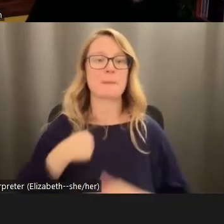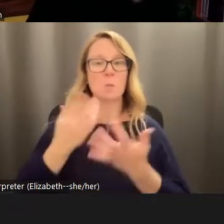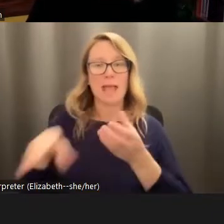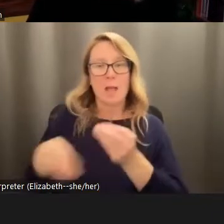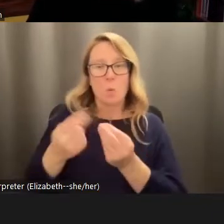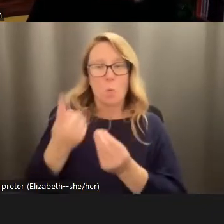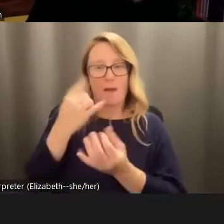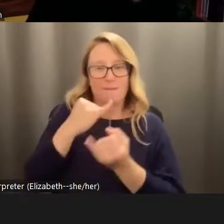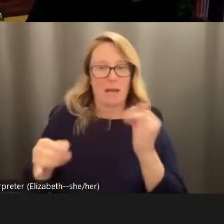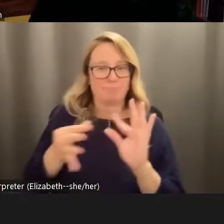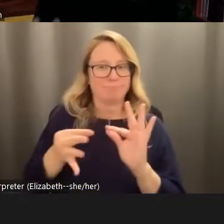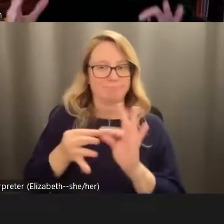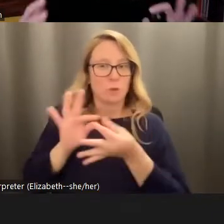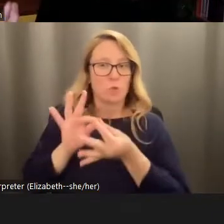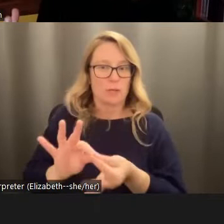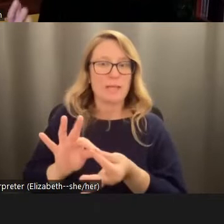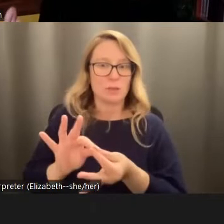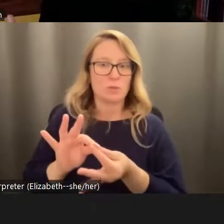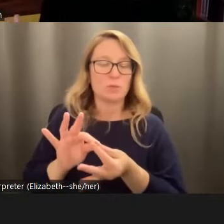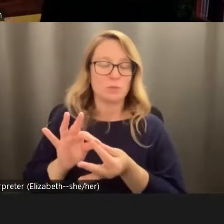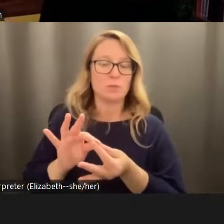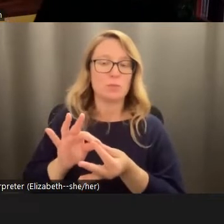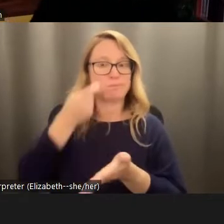regarding this act of an acknowledgement in terms of